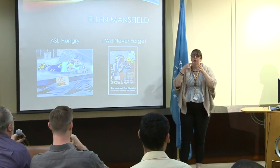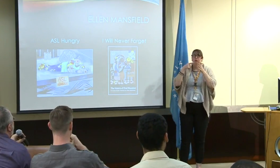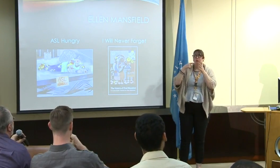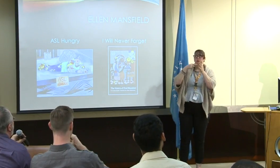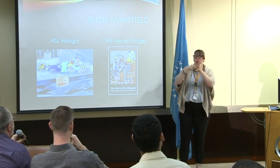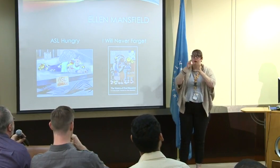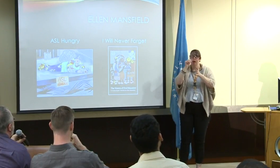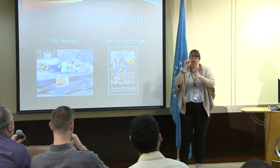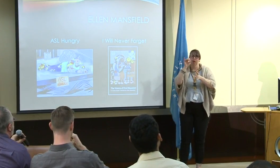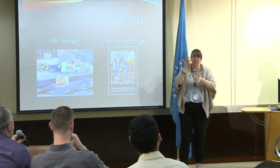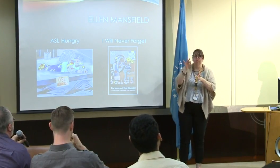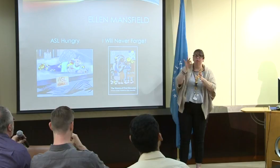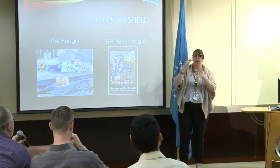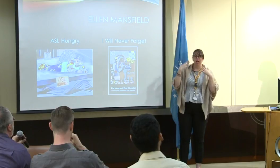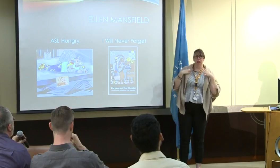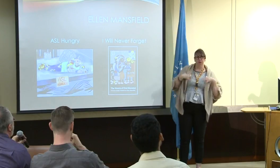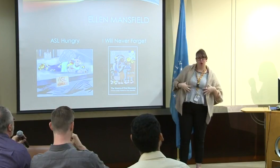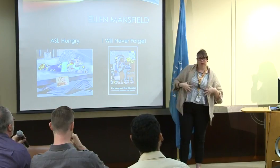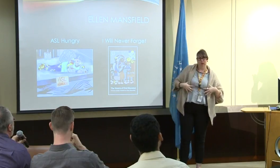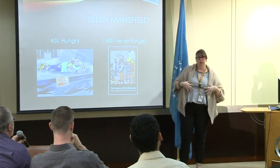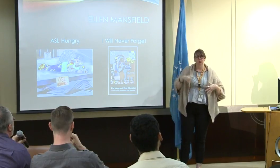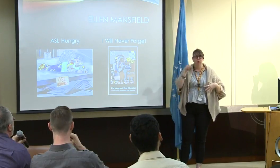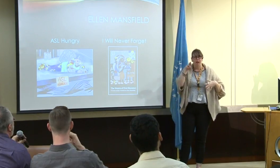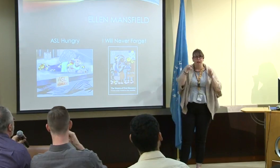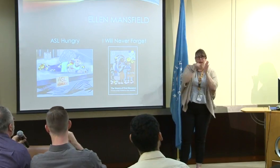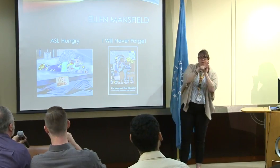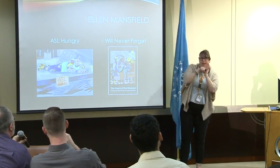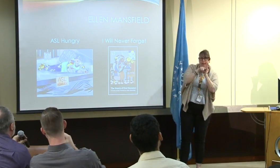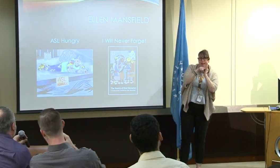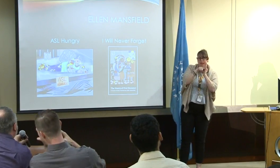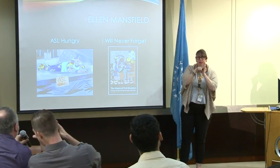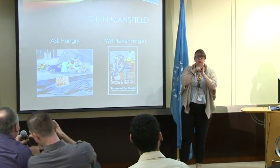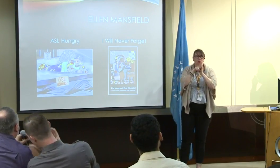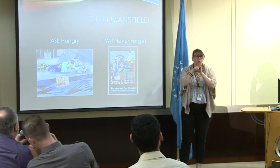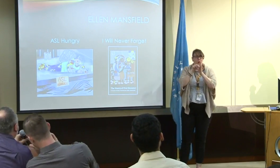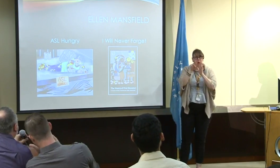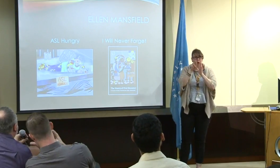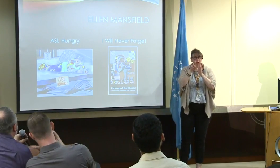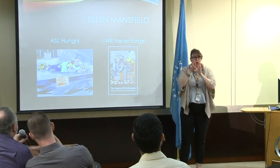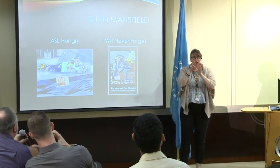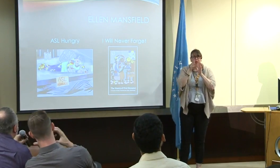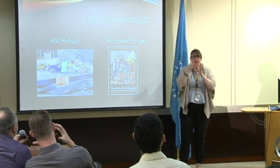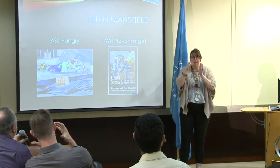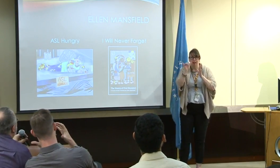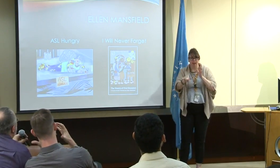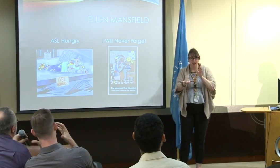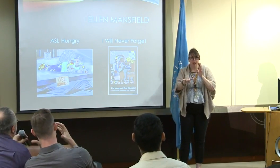All right. Let's see. So these images show the depression,